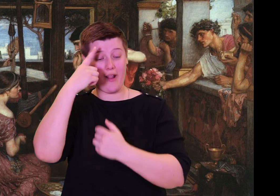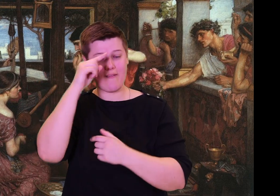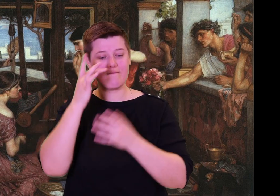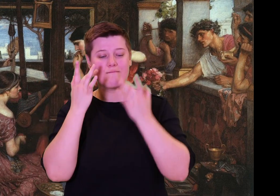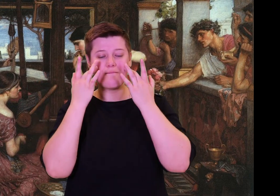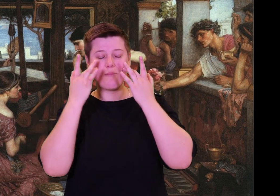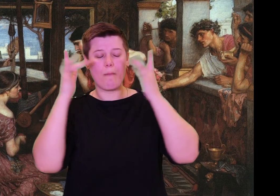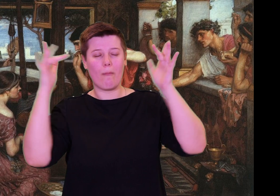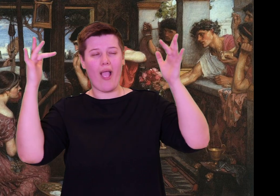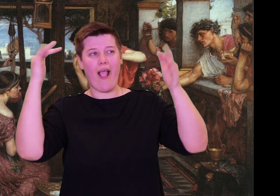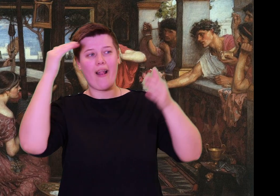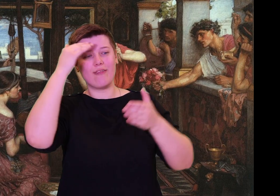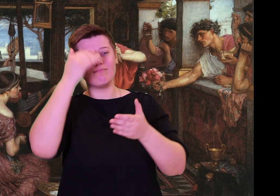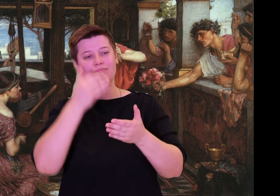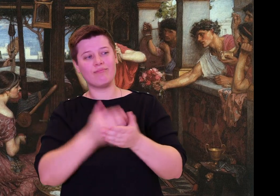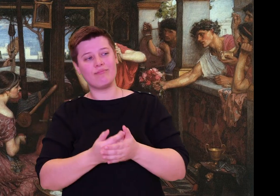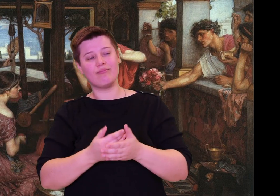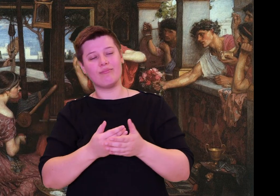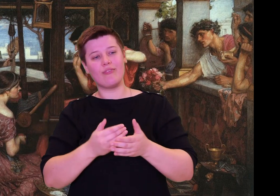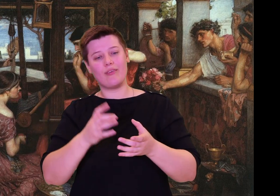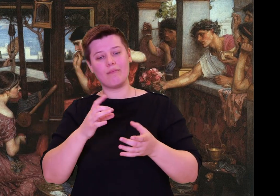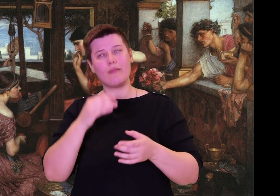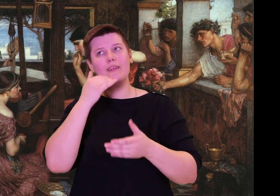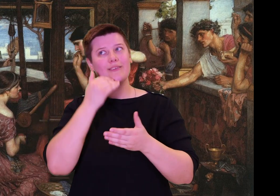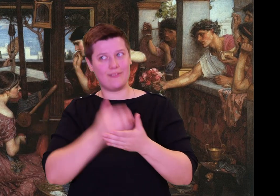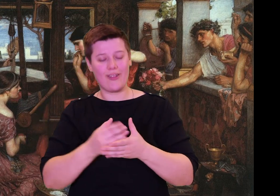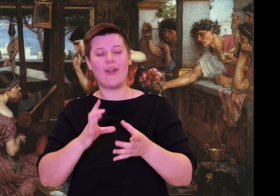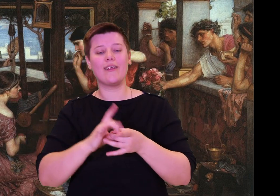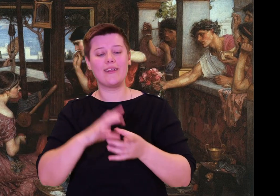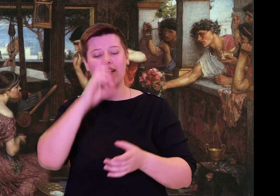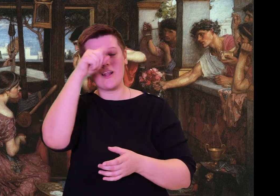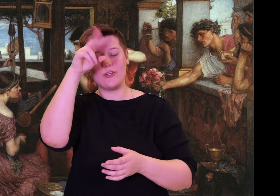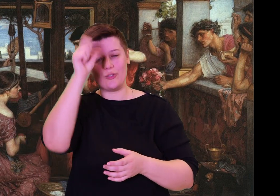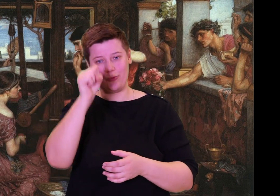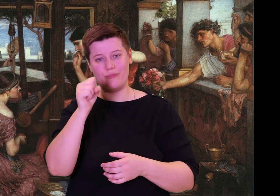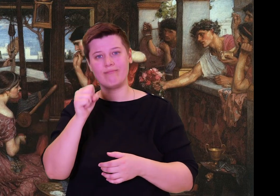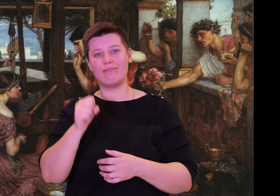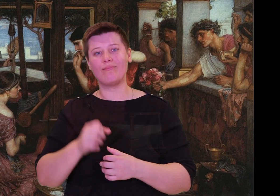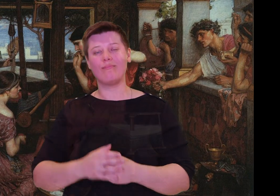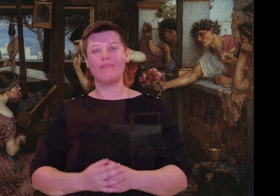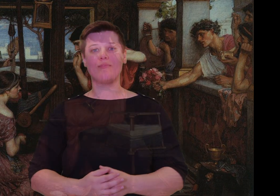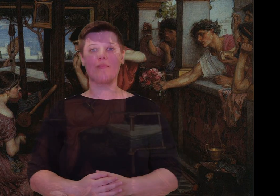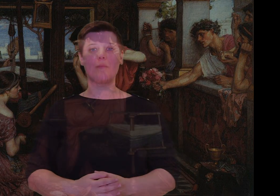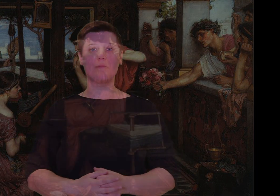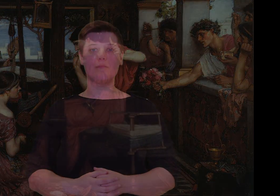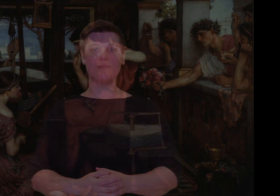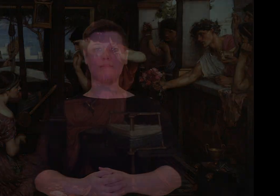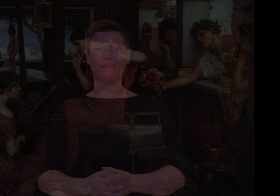the purple wave was splashing loudly round the moving keel.